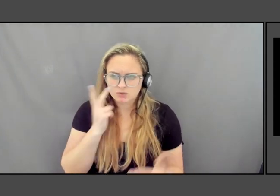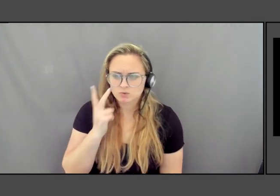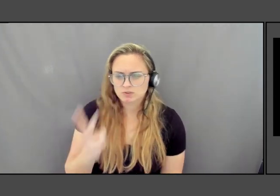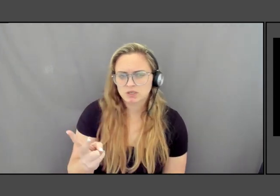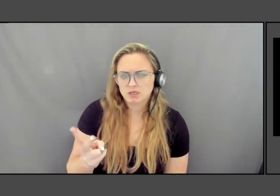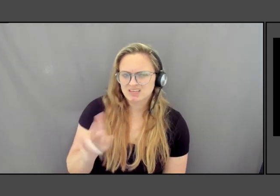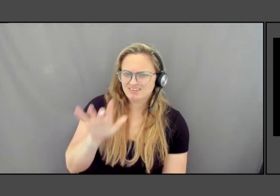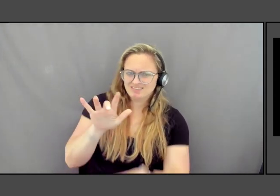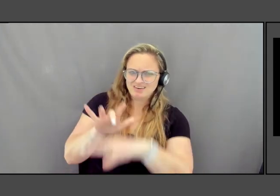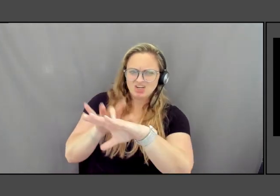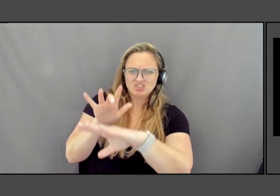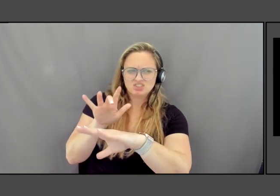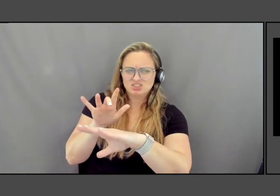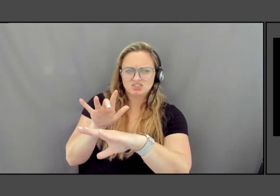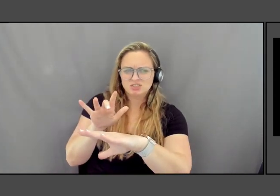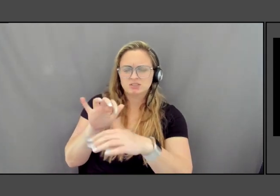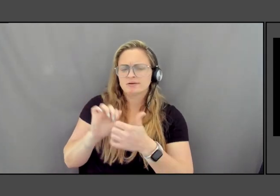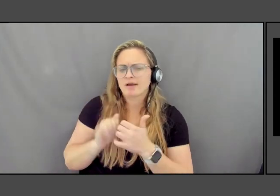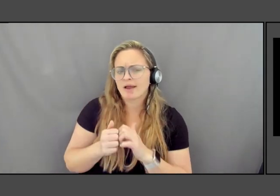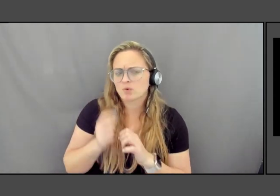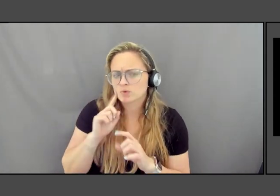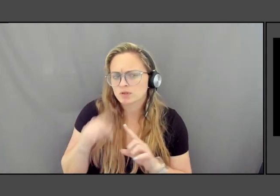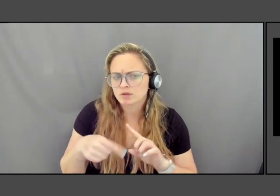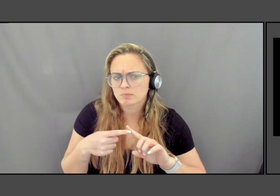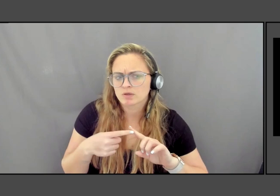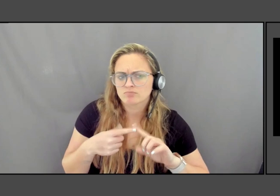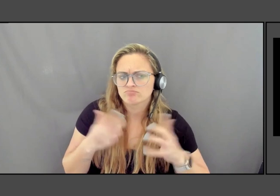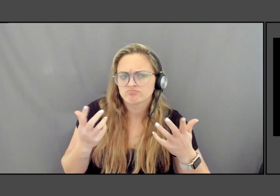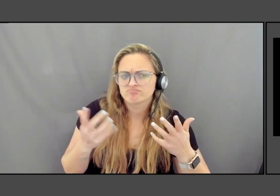How did you think about about that intimacy, proximity touch?